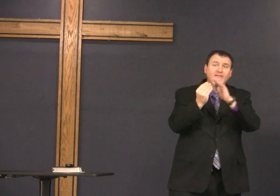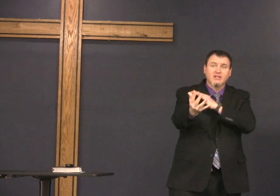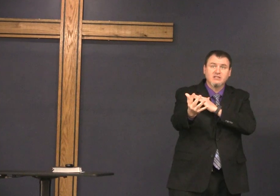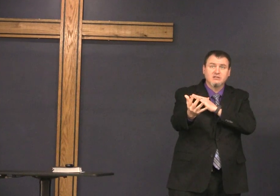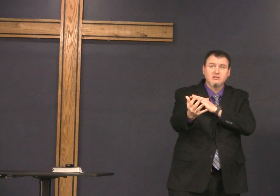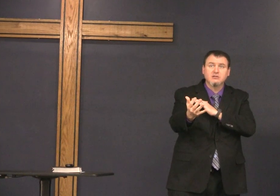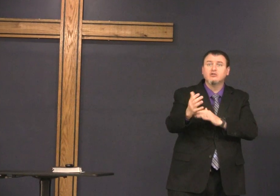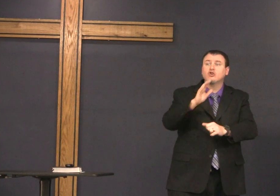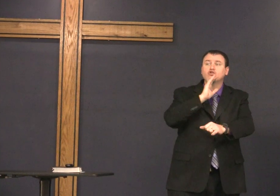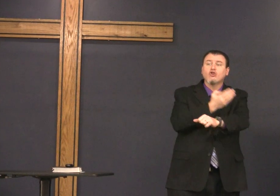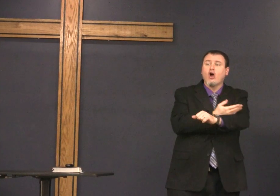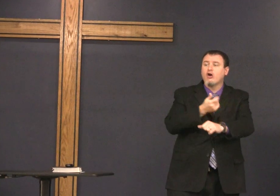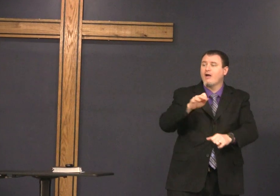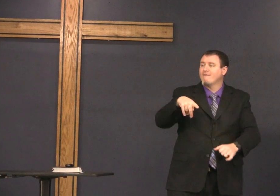but Anna herself was a prophet